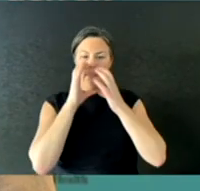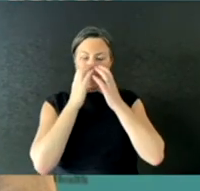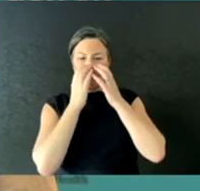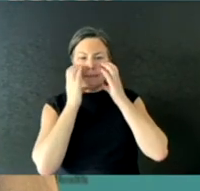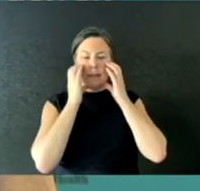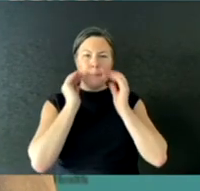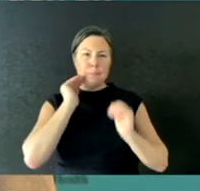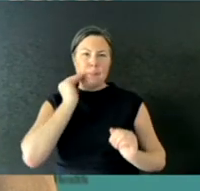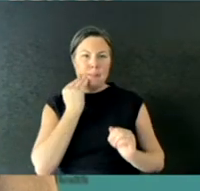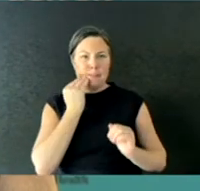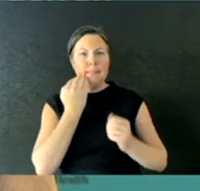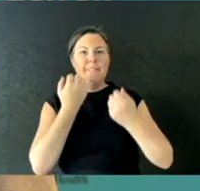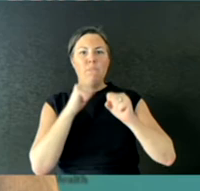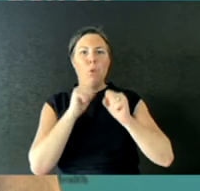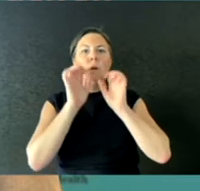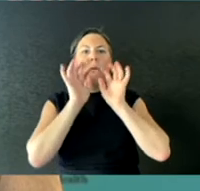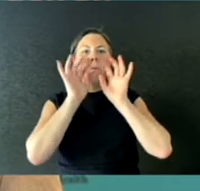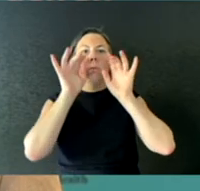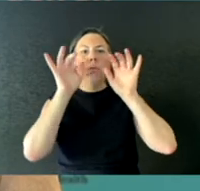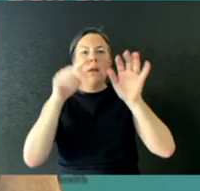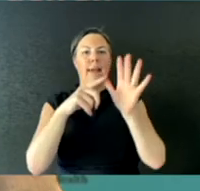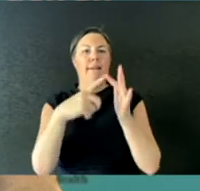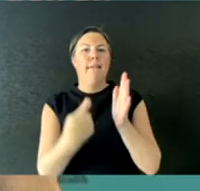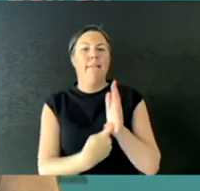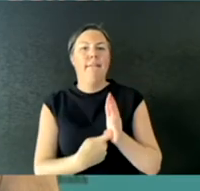for employers to start respiratory protection programs.